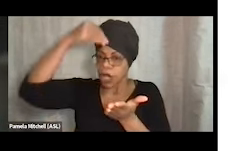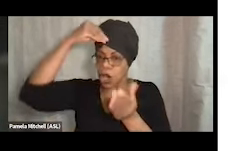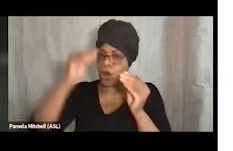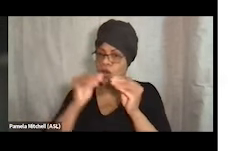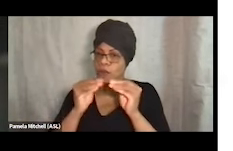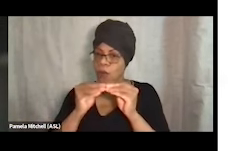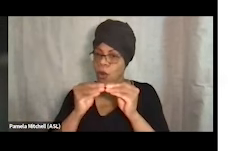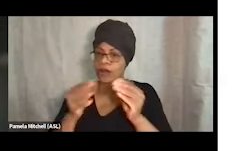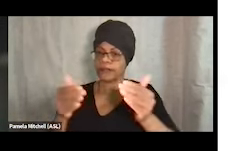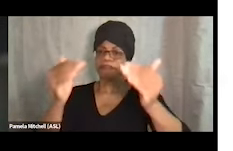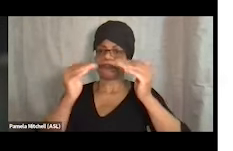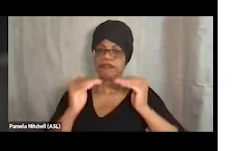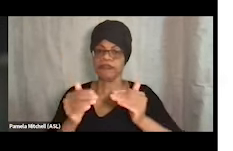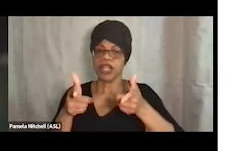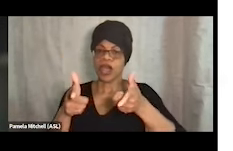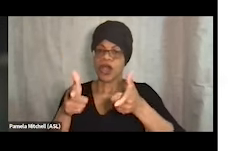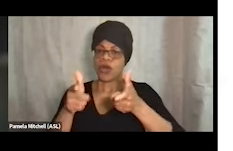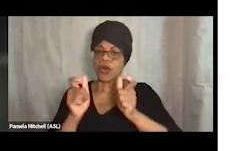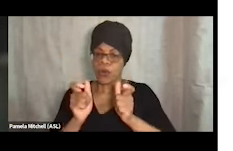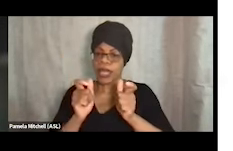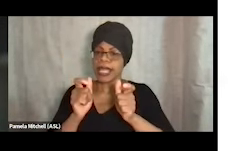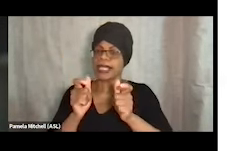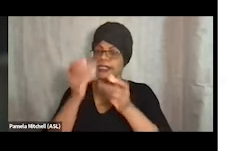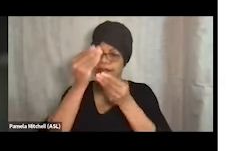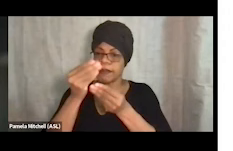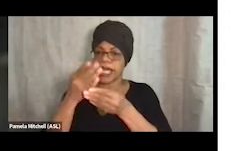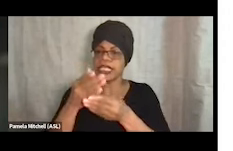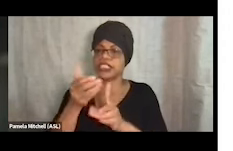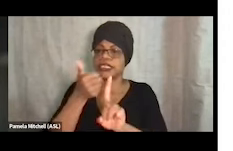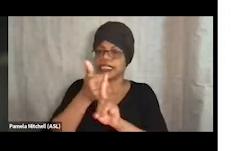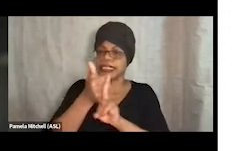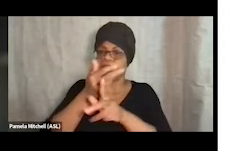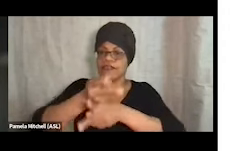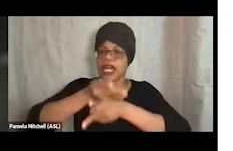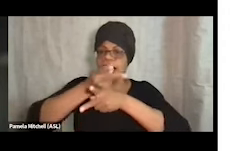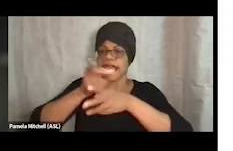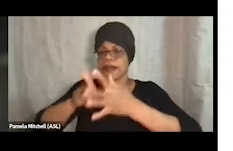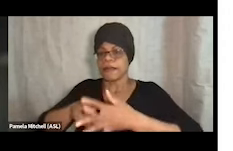I just wanna give a quick note about self-care. This is something we often do at the beginning of our webinars when we're gonna be talking